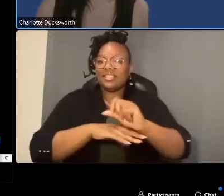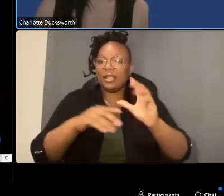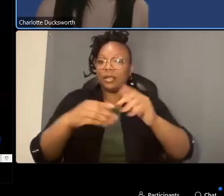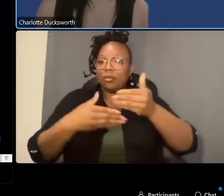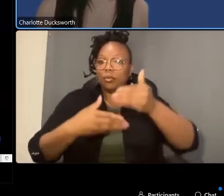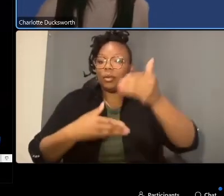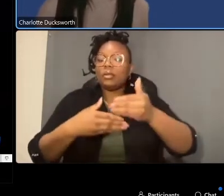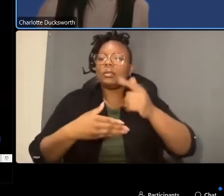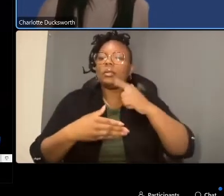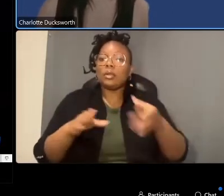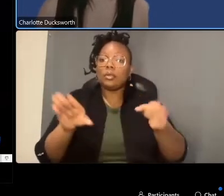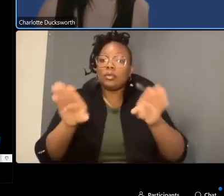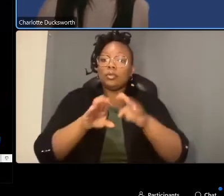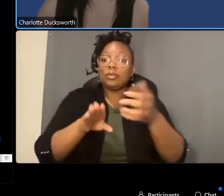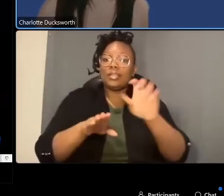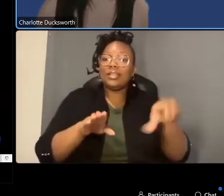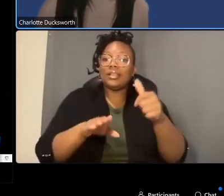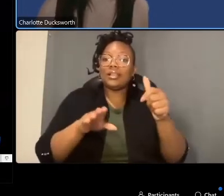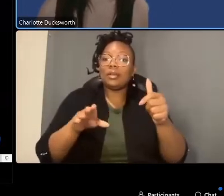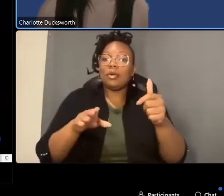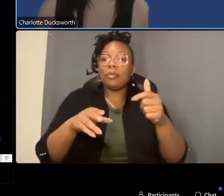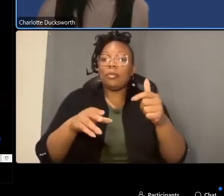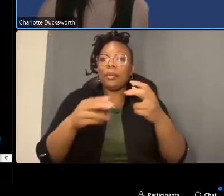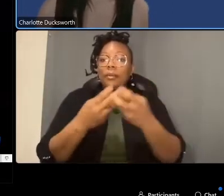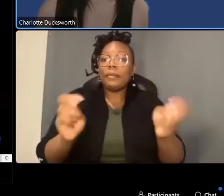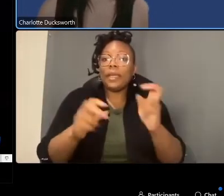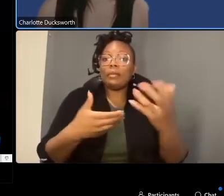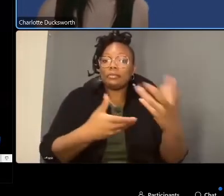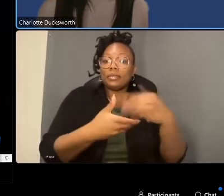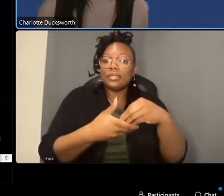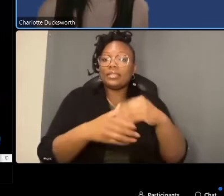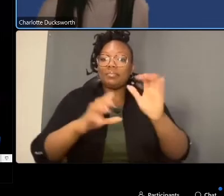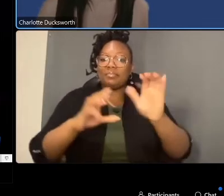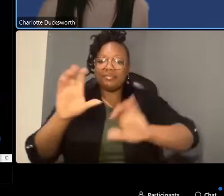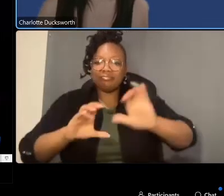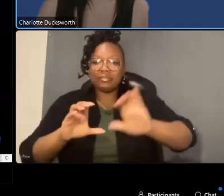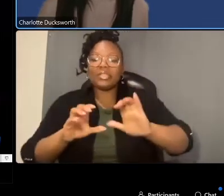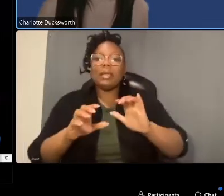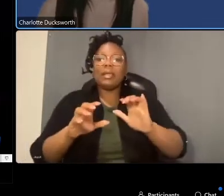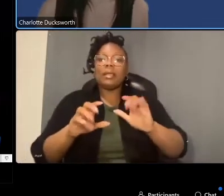you can close any other open panels like participants chat to maximize the space